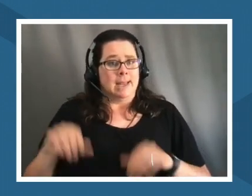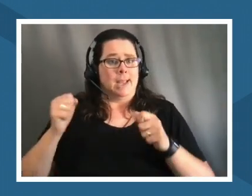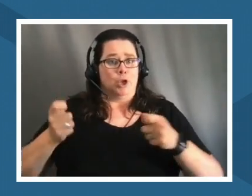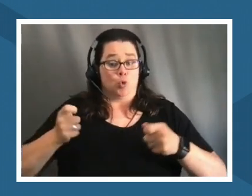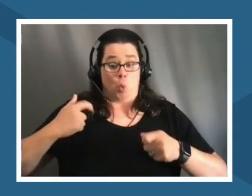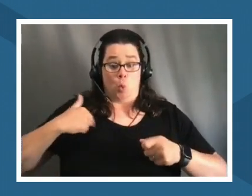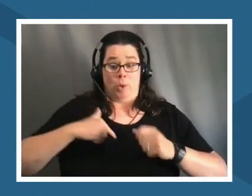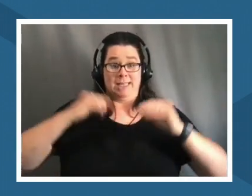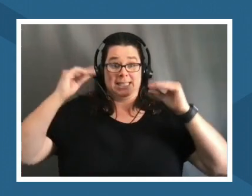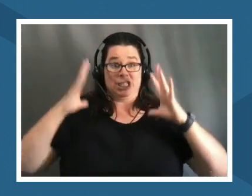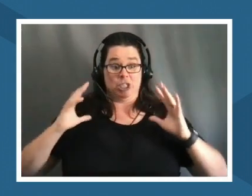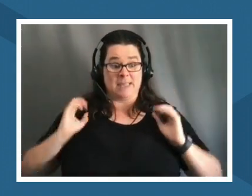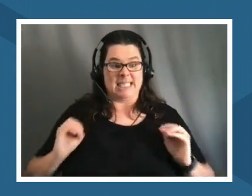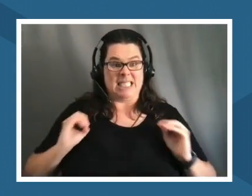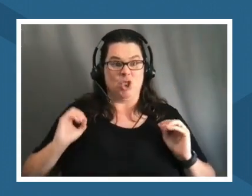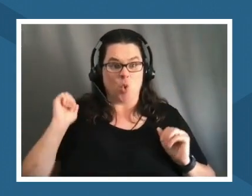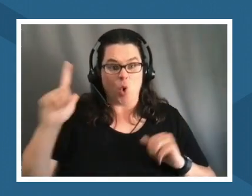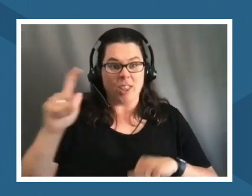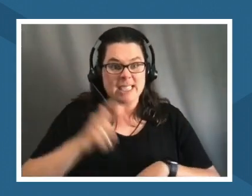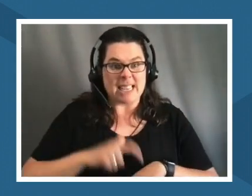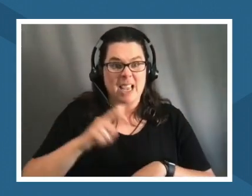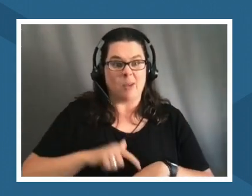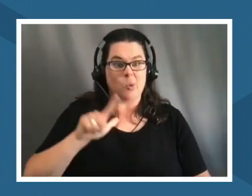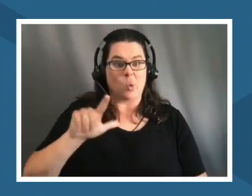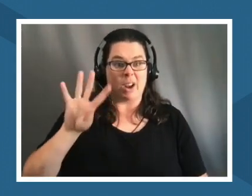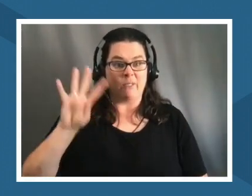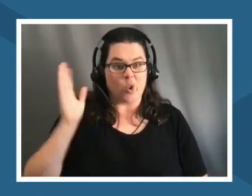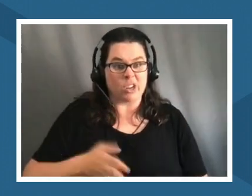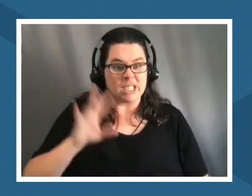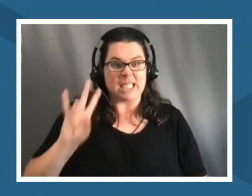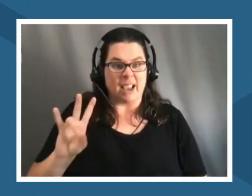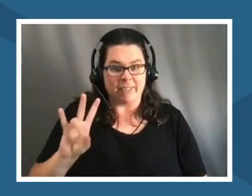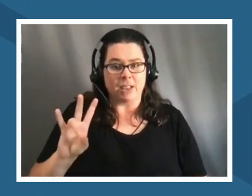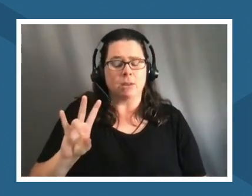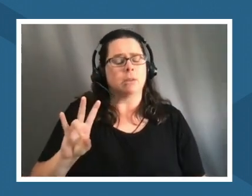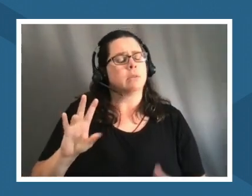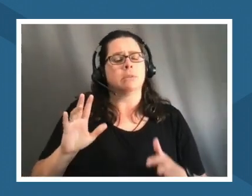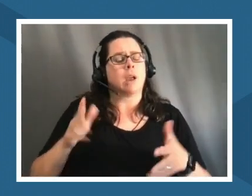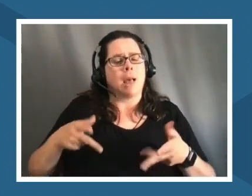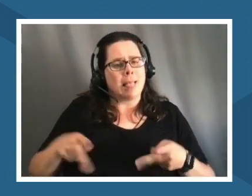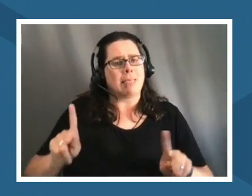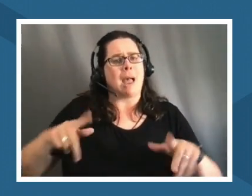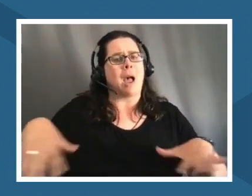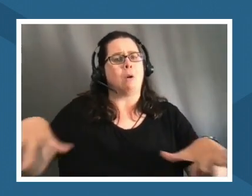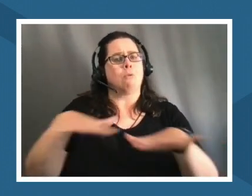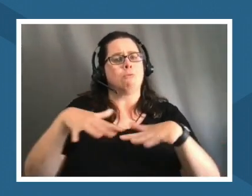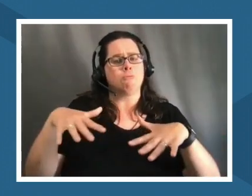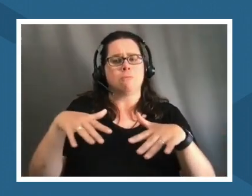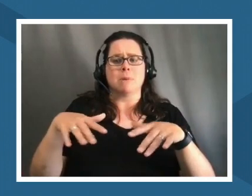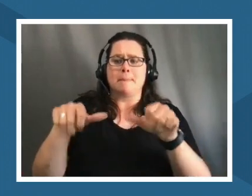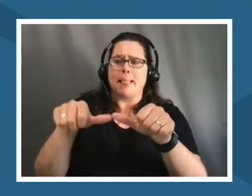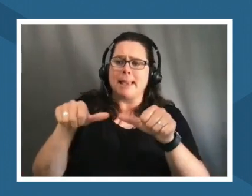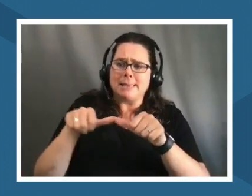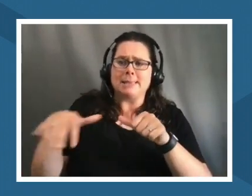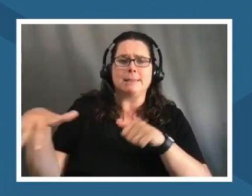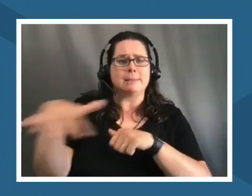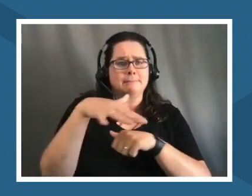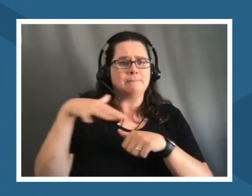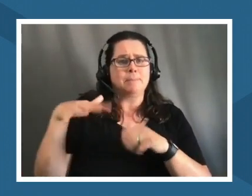all the time 24 7 and we allow other places spaces and